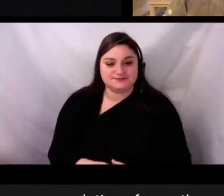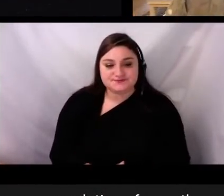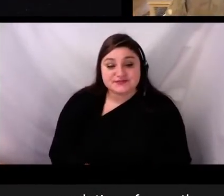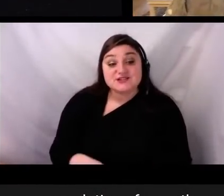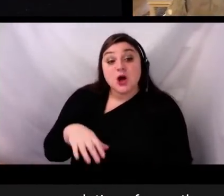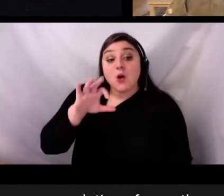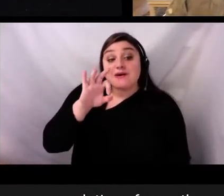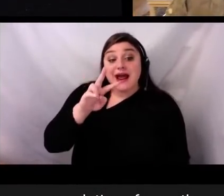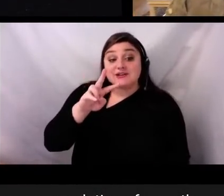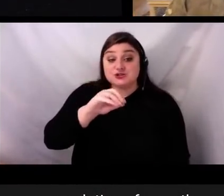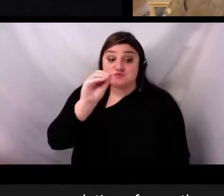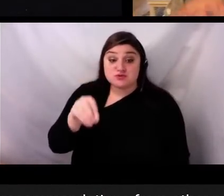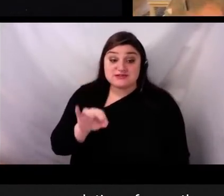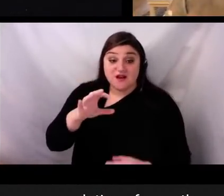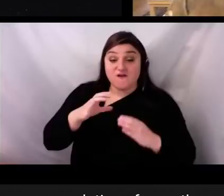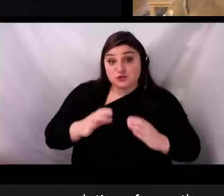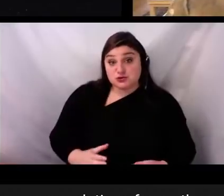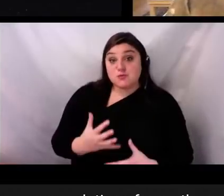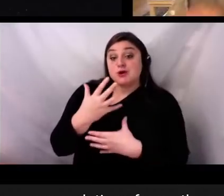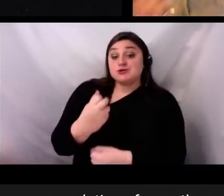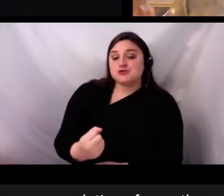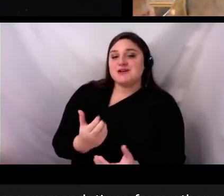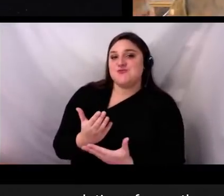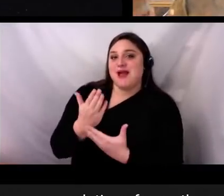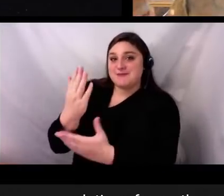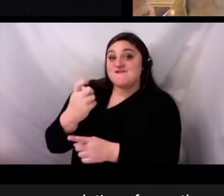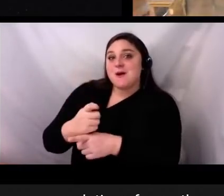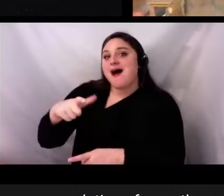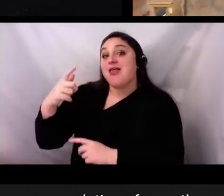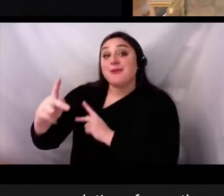from other people, even if they don't know them personally, over